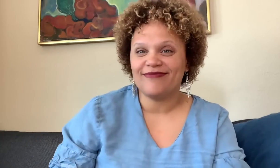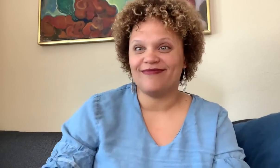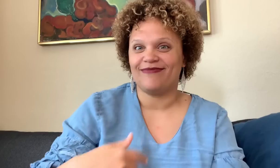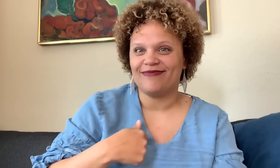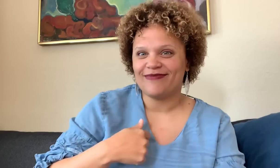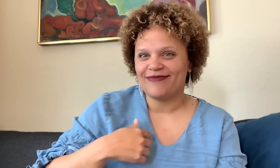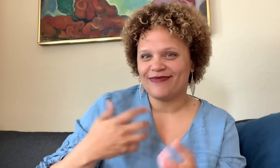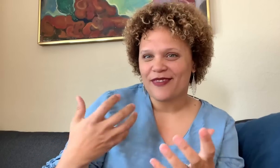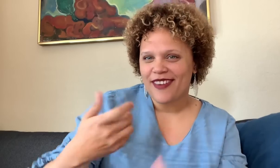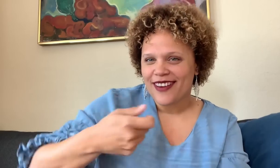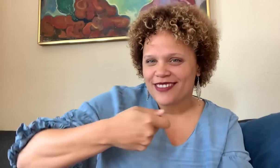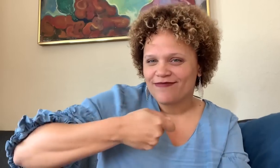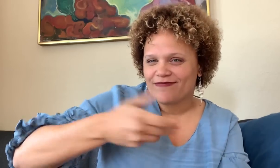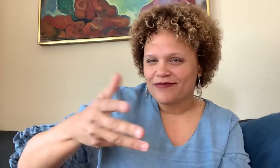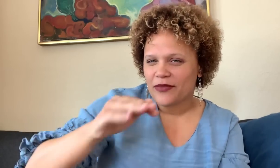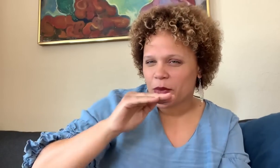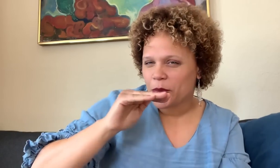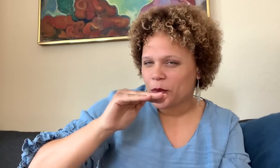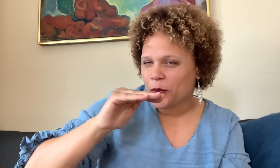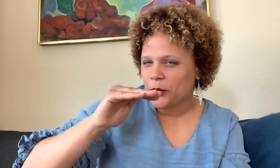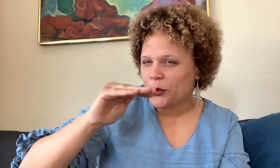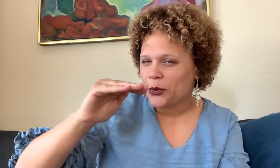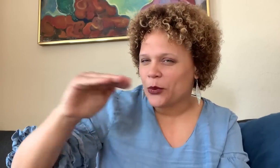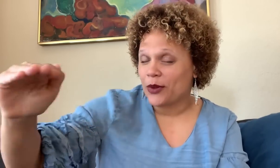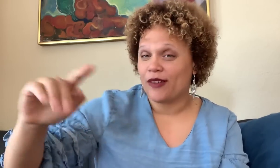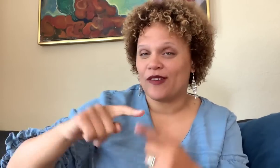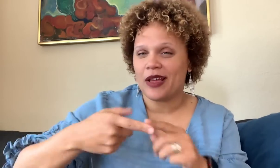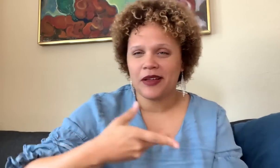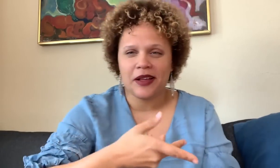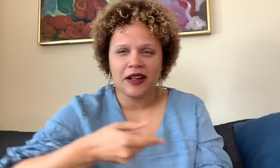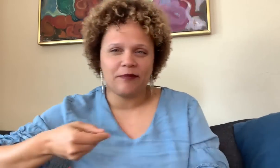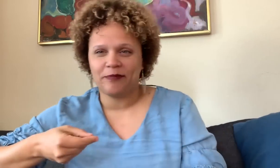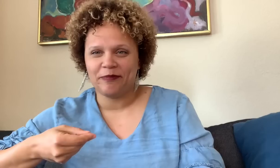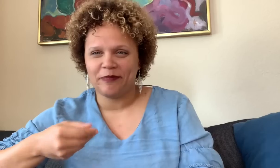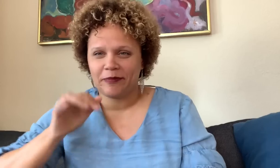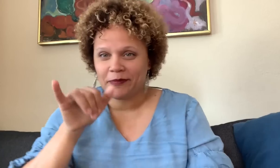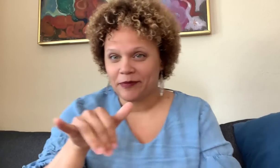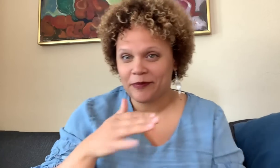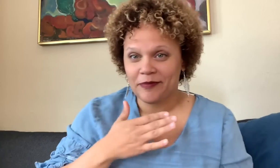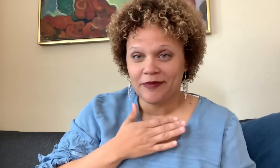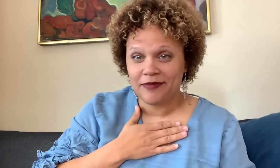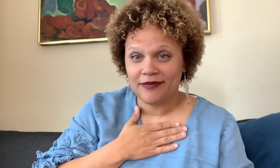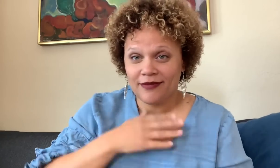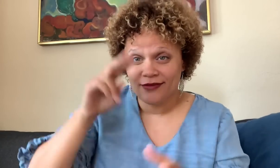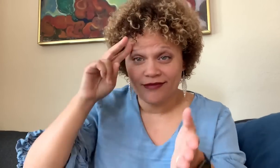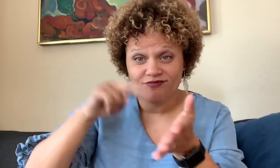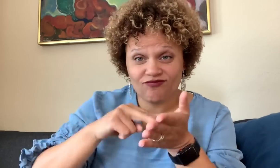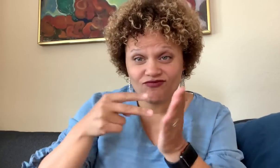You aim to throw the frisbee as cleanly as possible so your friend can easily catch it.